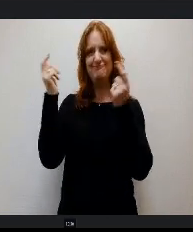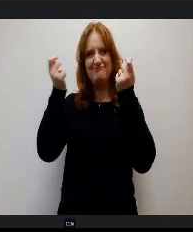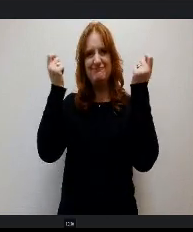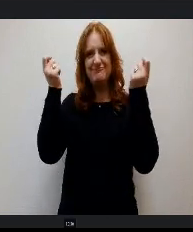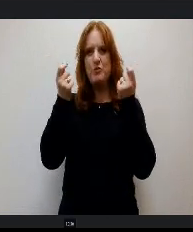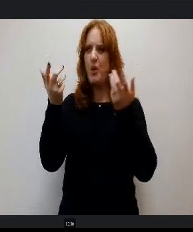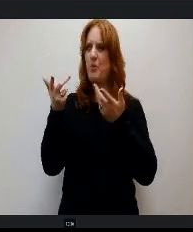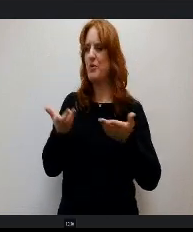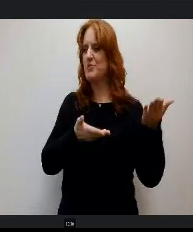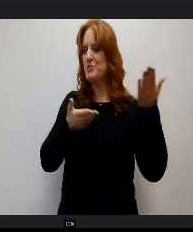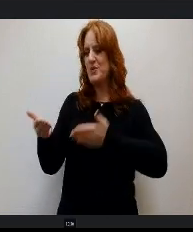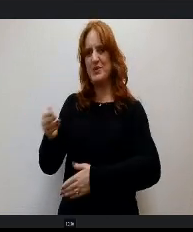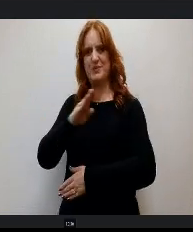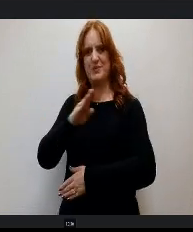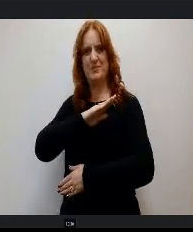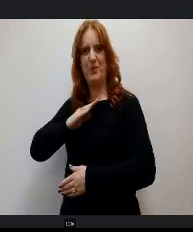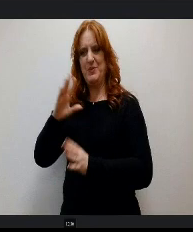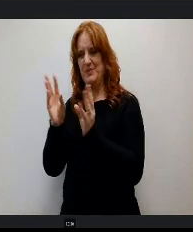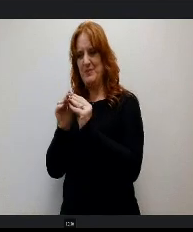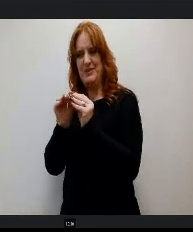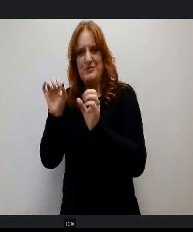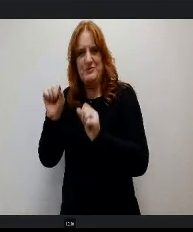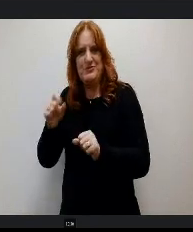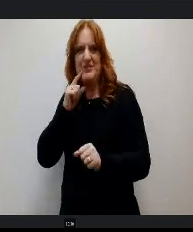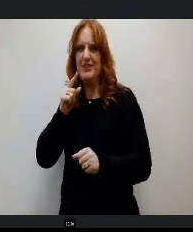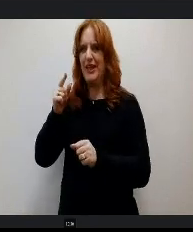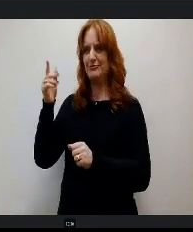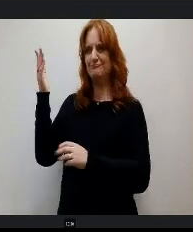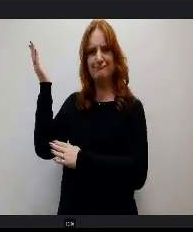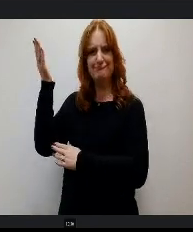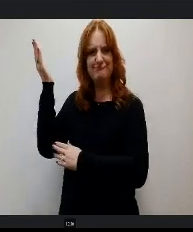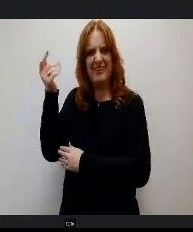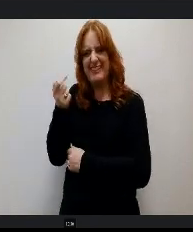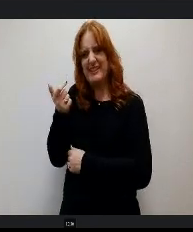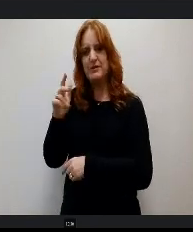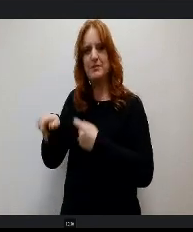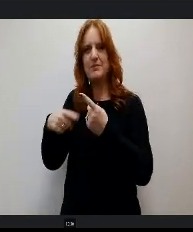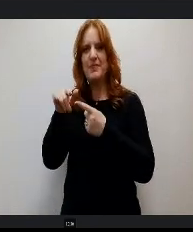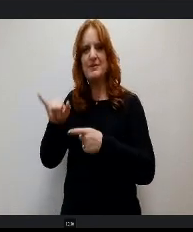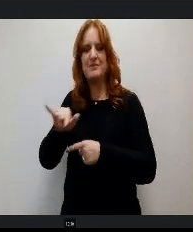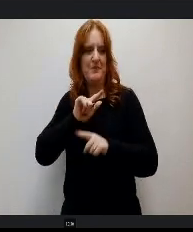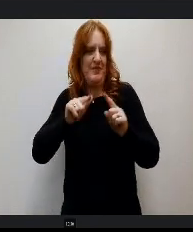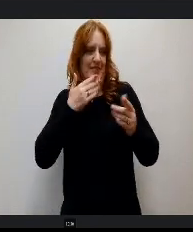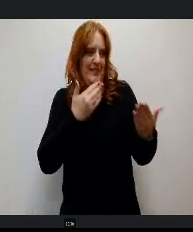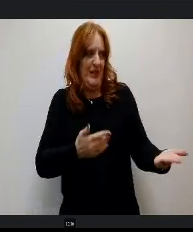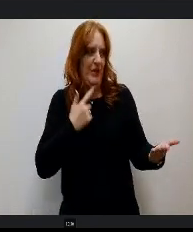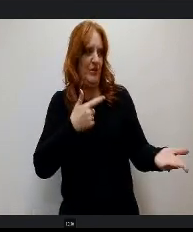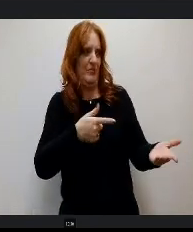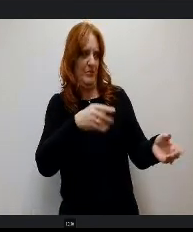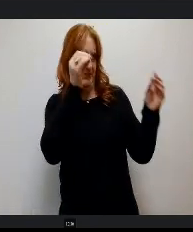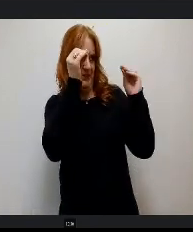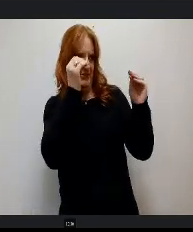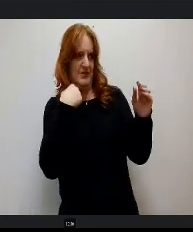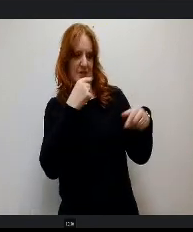talk more about it. But thank you so much, Bri, for letting us know about her, and we had a chance to visit her classroom and some